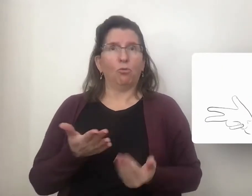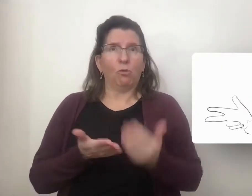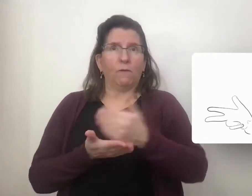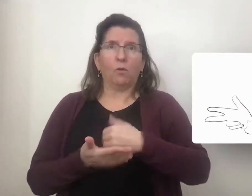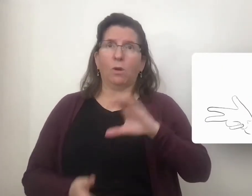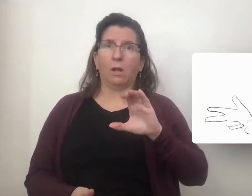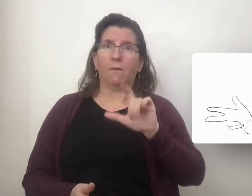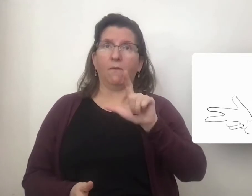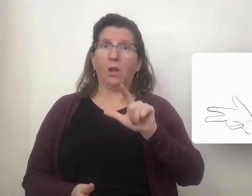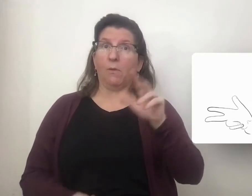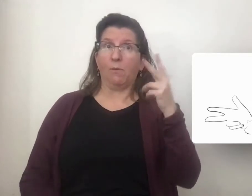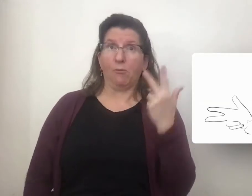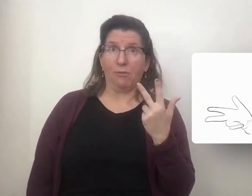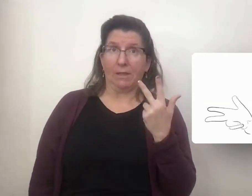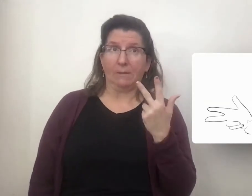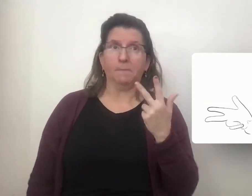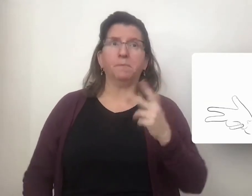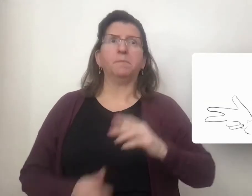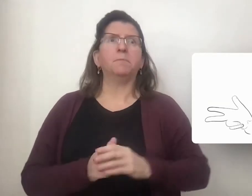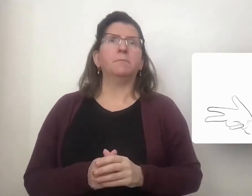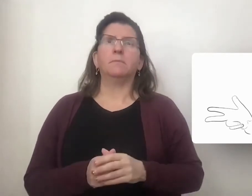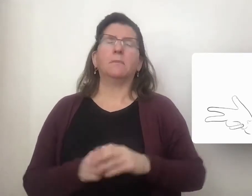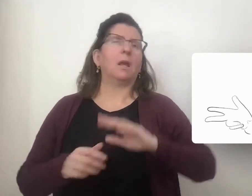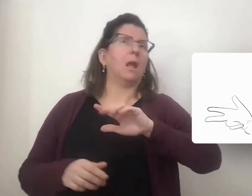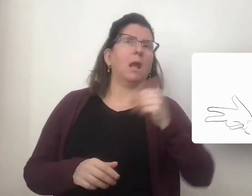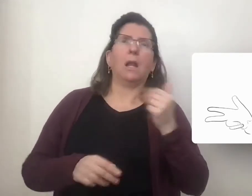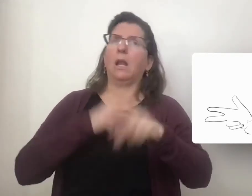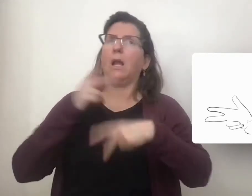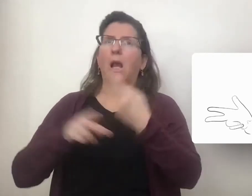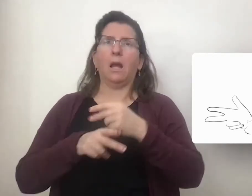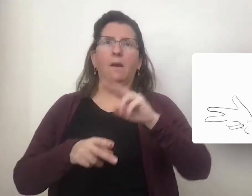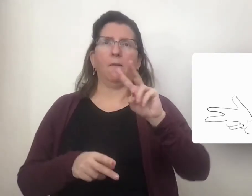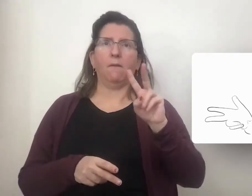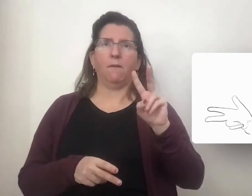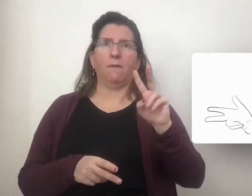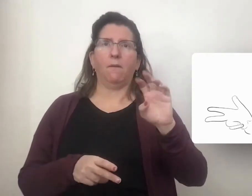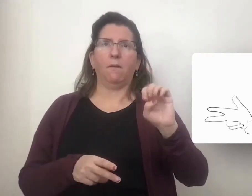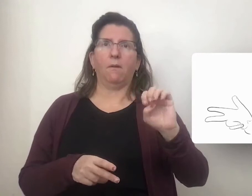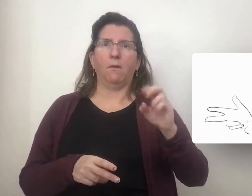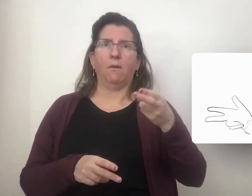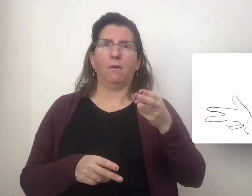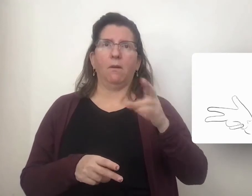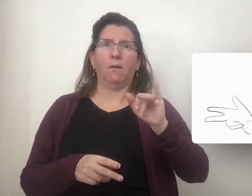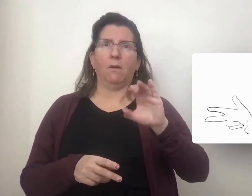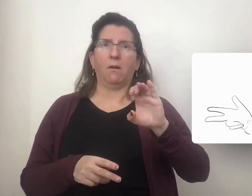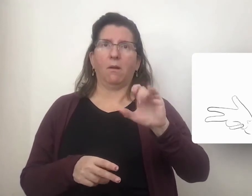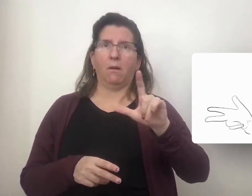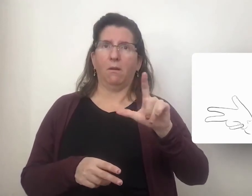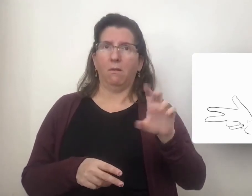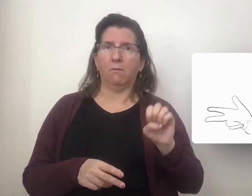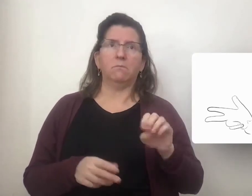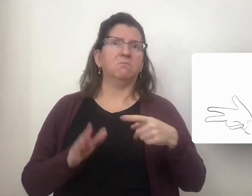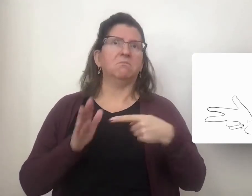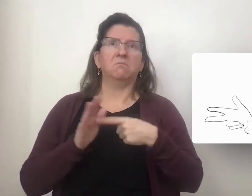3 represents any kind a vehicle: